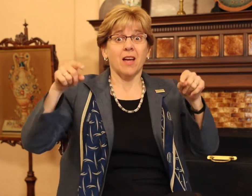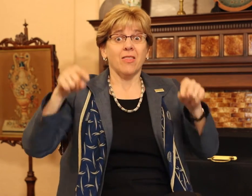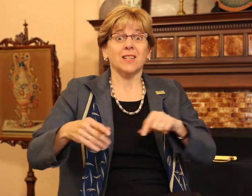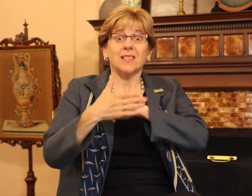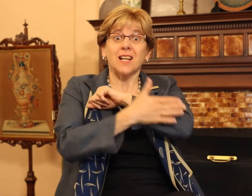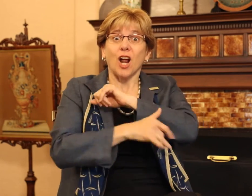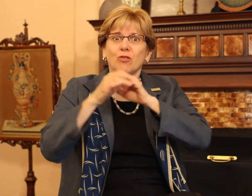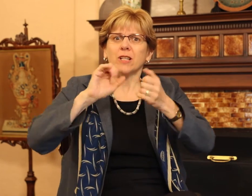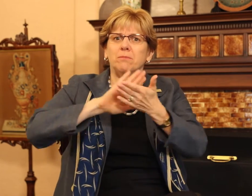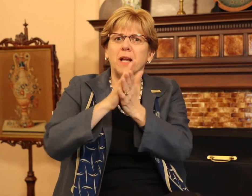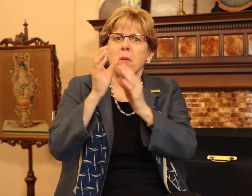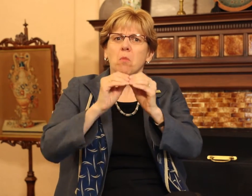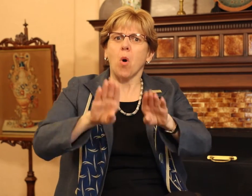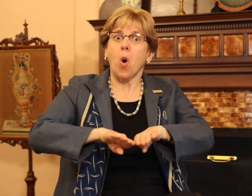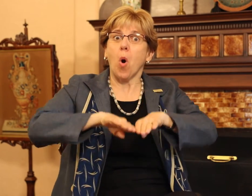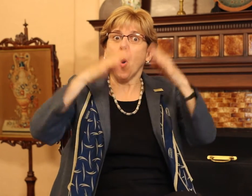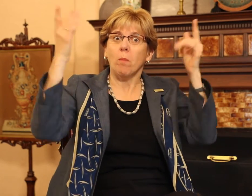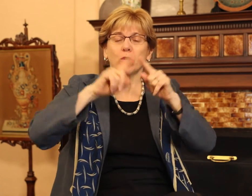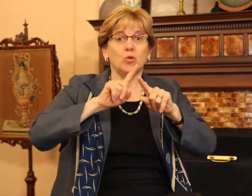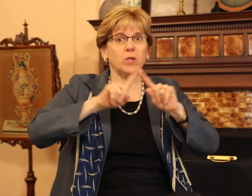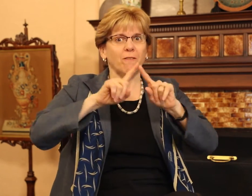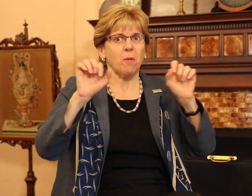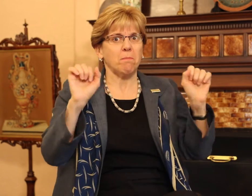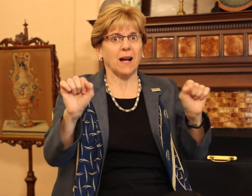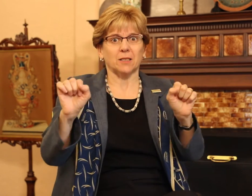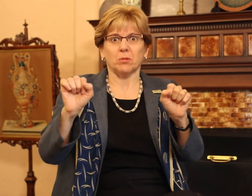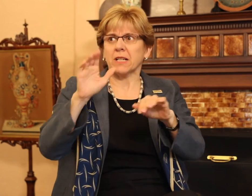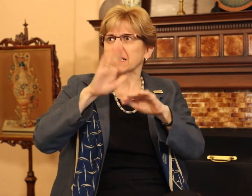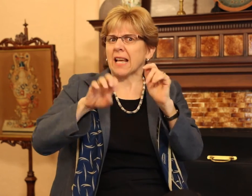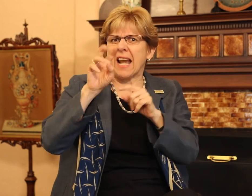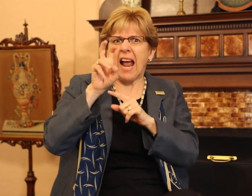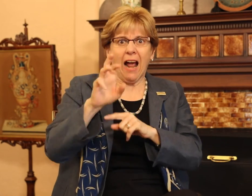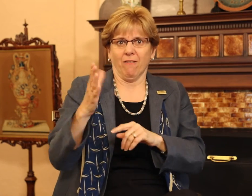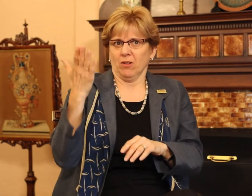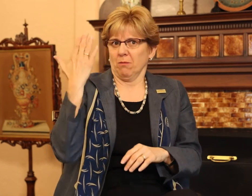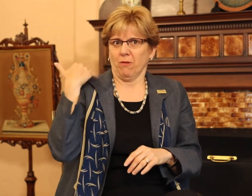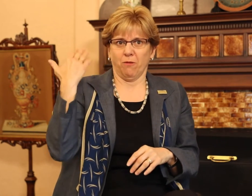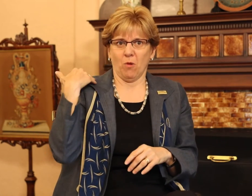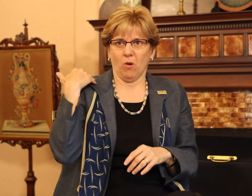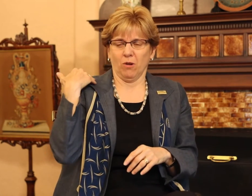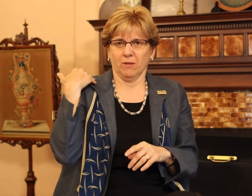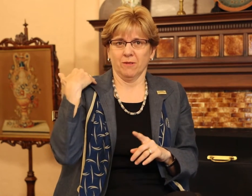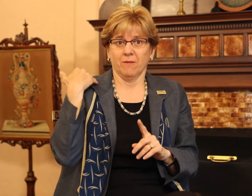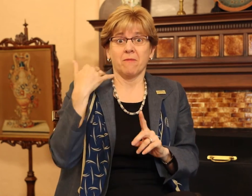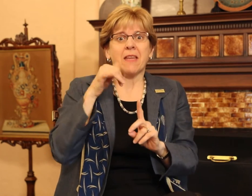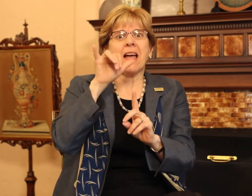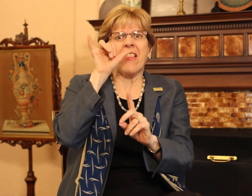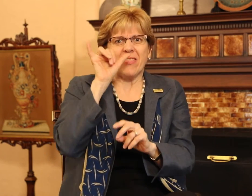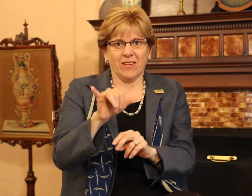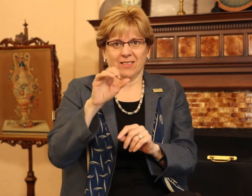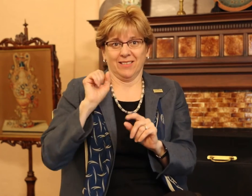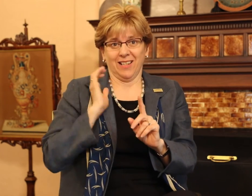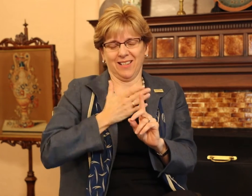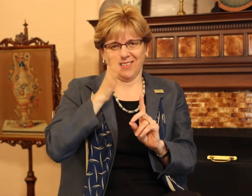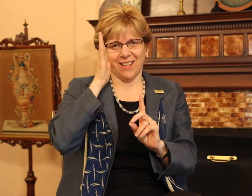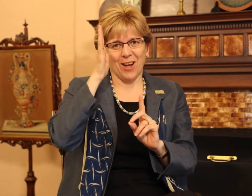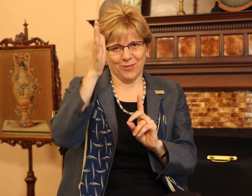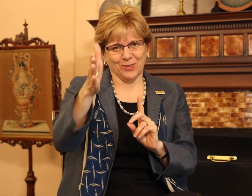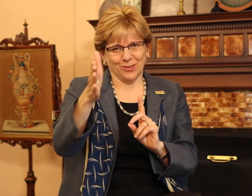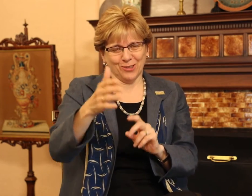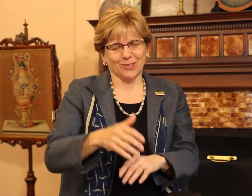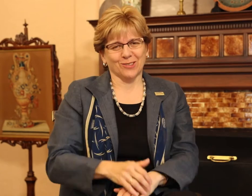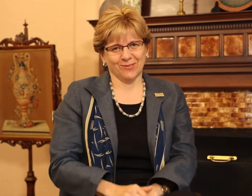This country is becoming more open to different possibilities than ever before. This is our future.